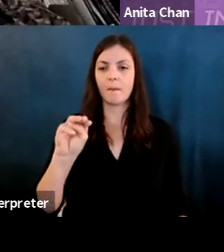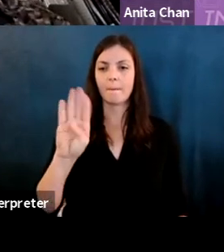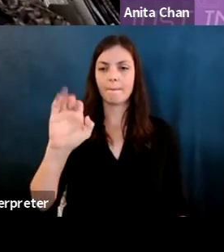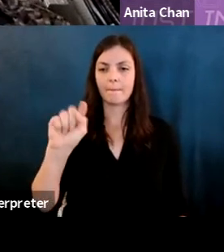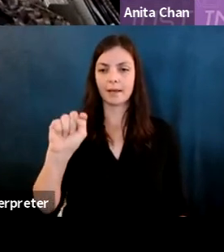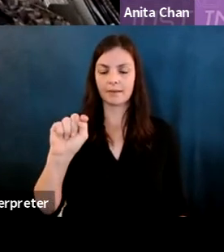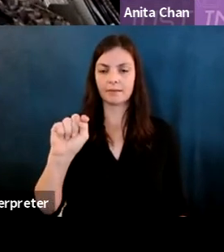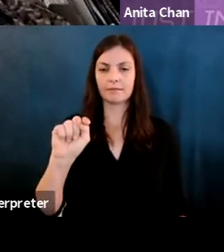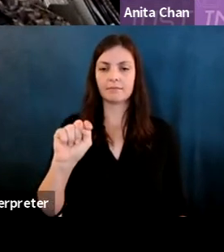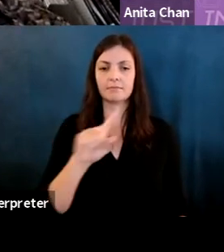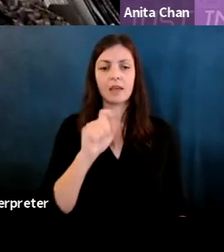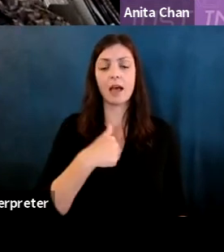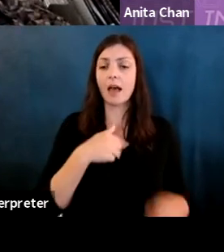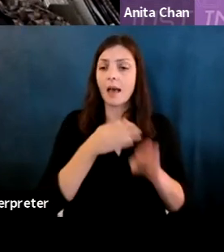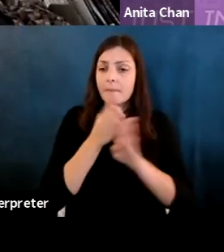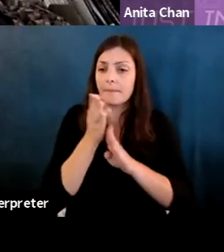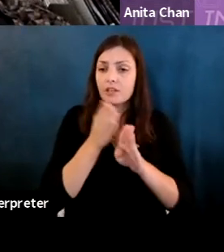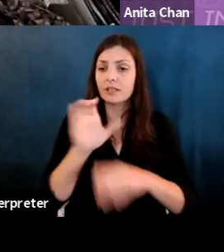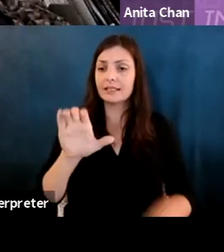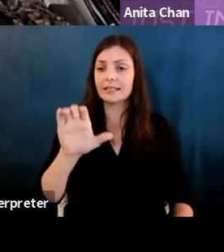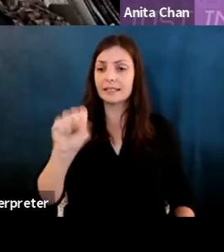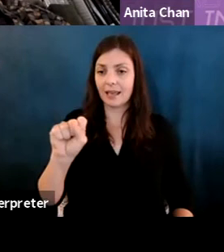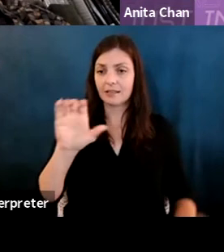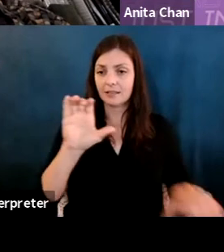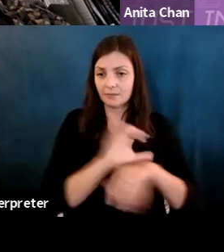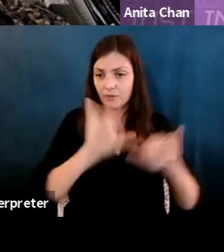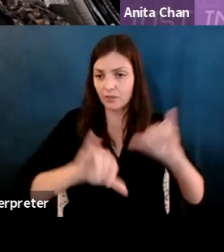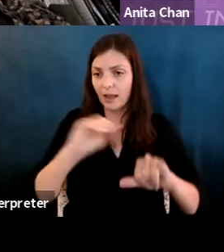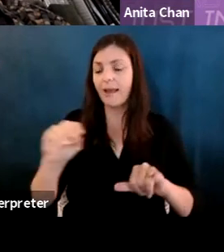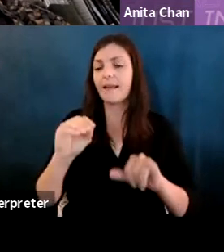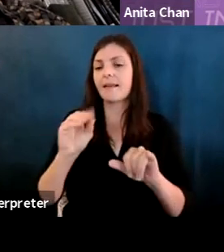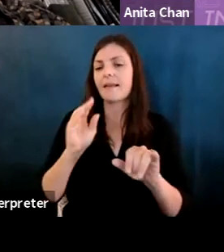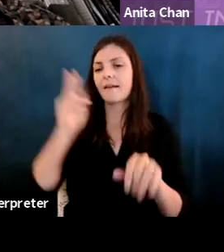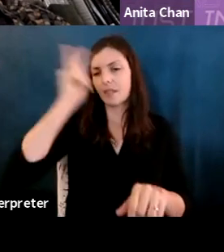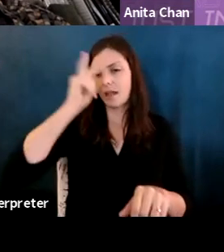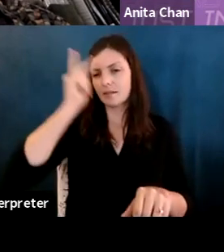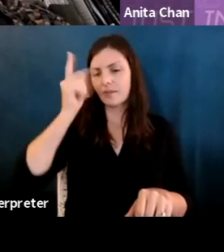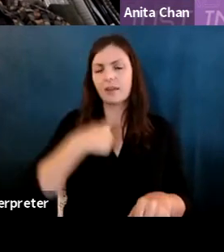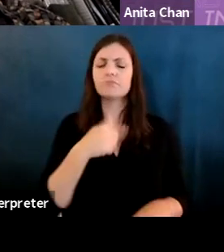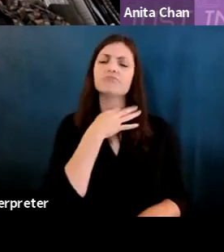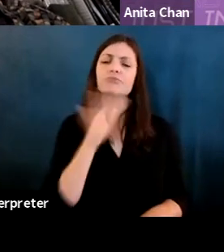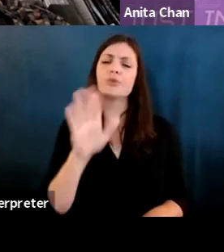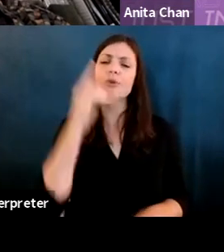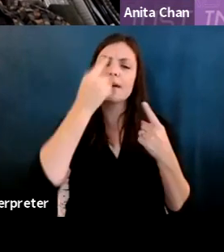Karrie Karahalios: And they asked i'm majoring in CS and philosophy and I was curious to know your thoughts about the future of humanities, in the future of Ai.